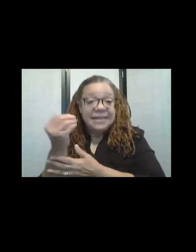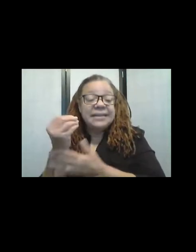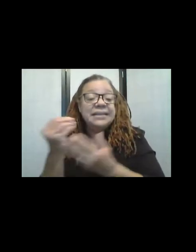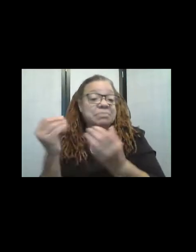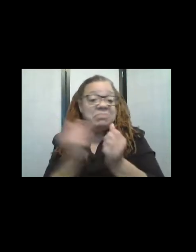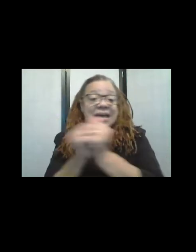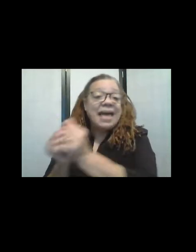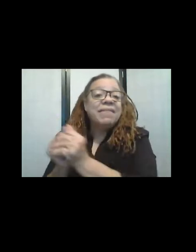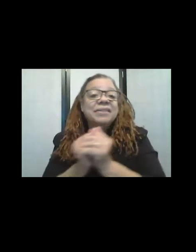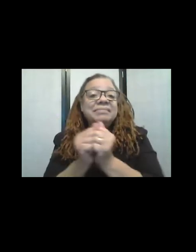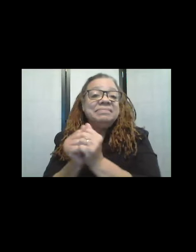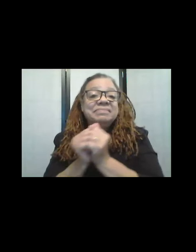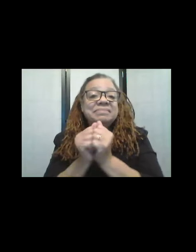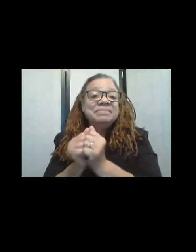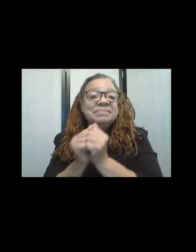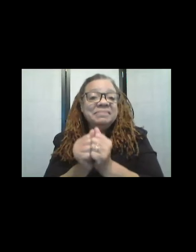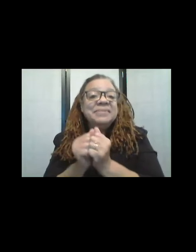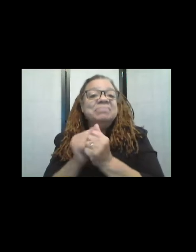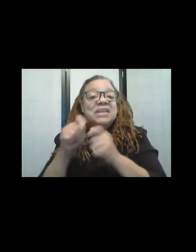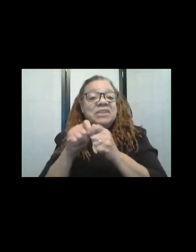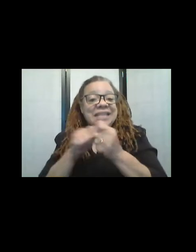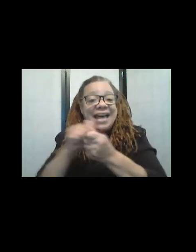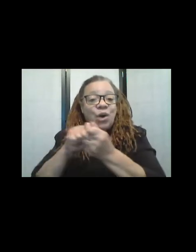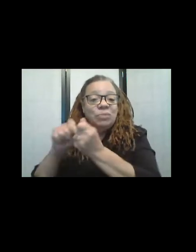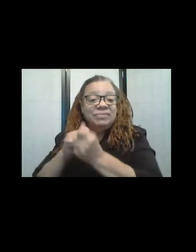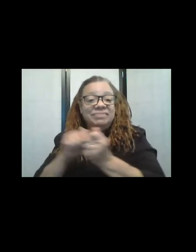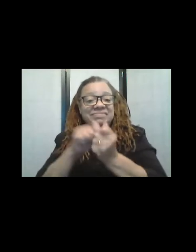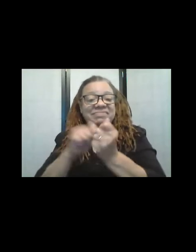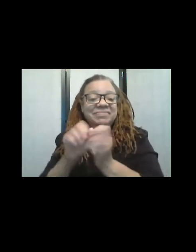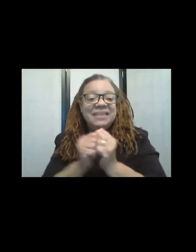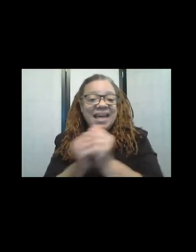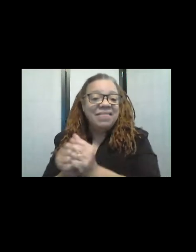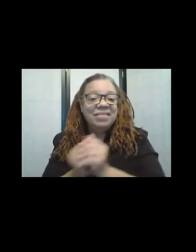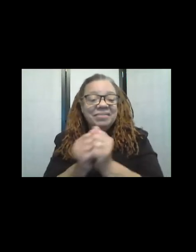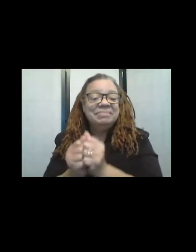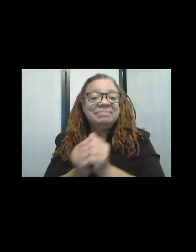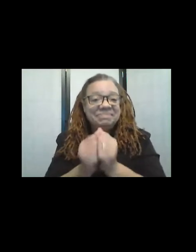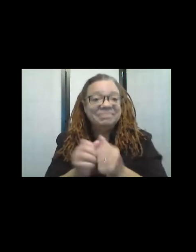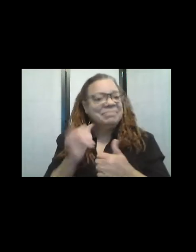you know, catch and tangle. Yeah, so this is wonderful! Yeah.